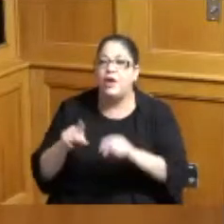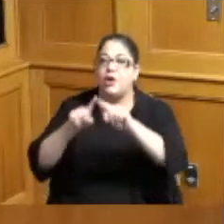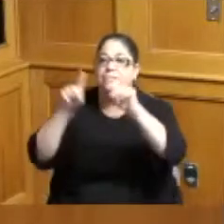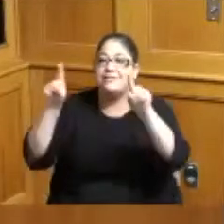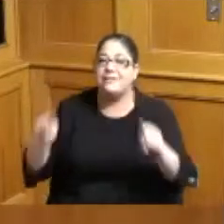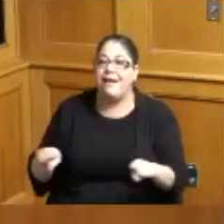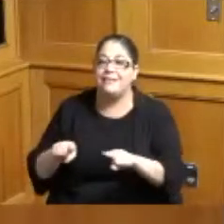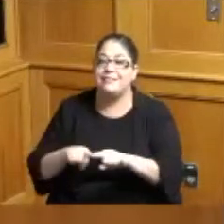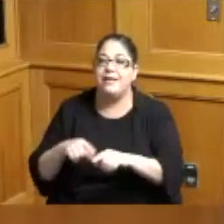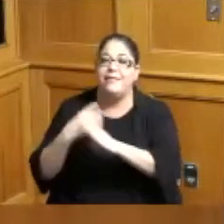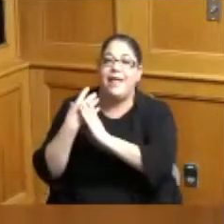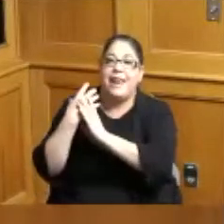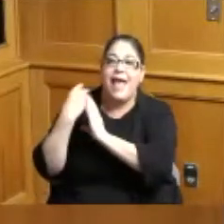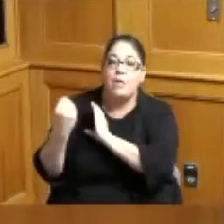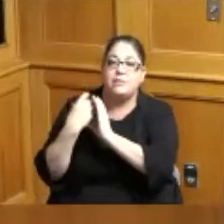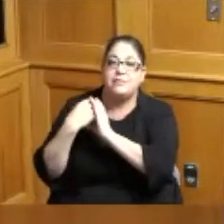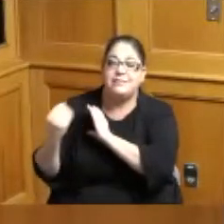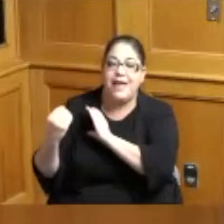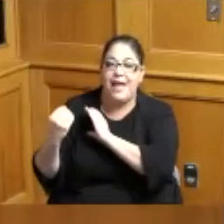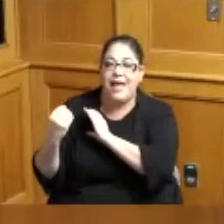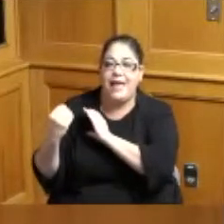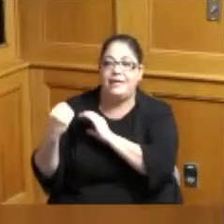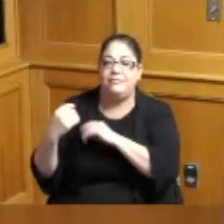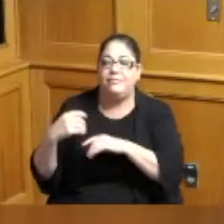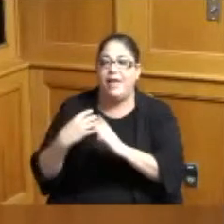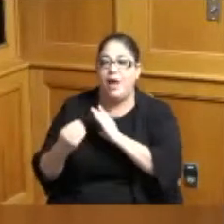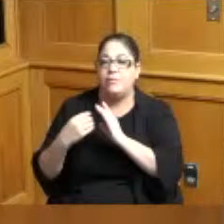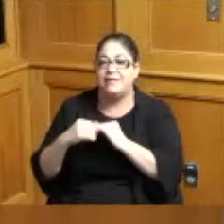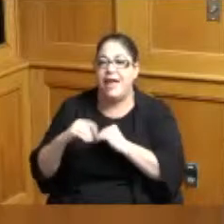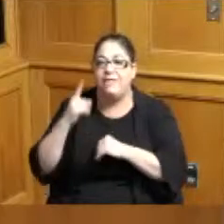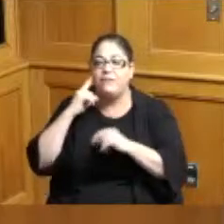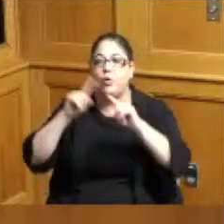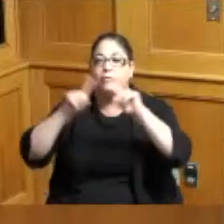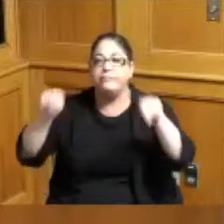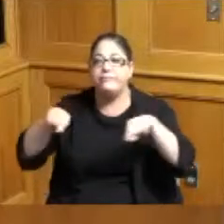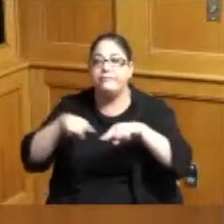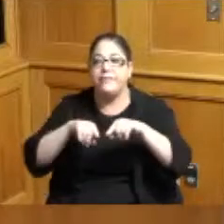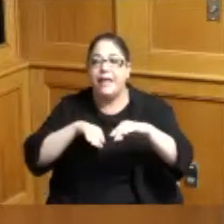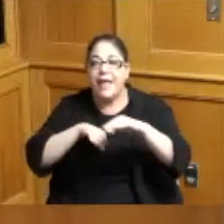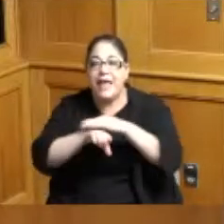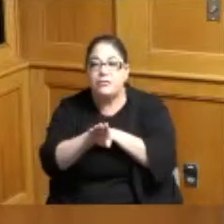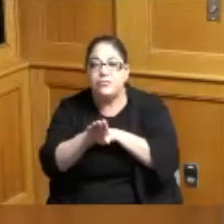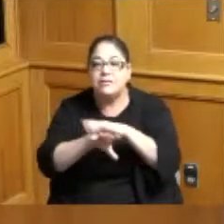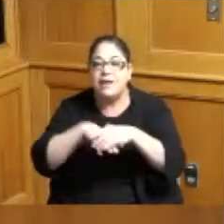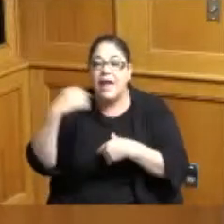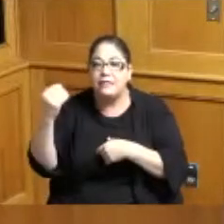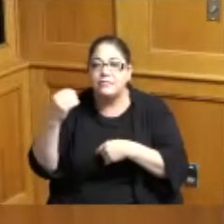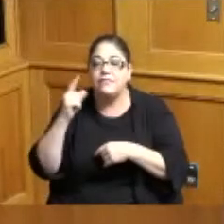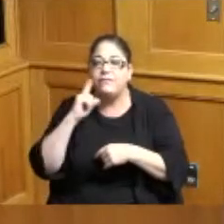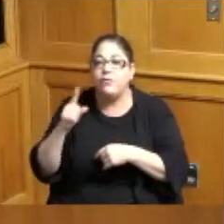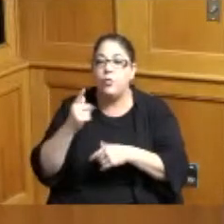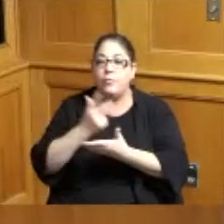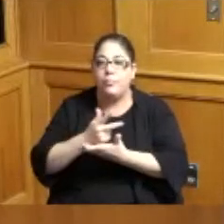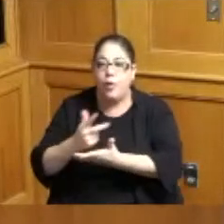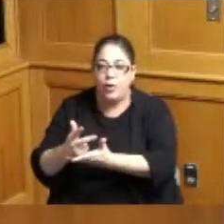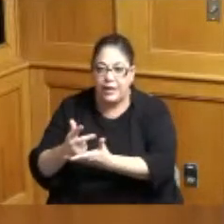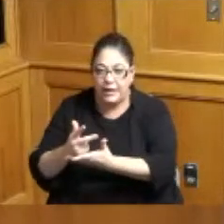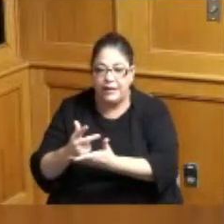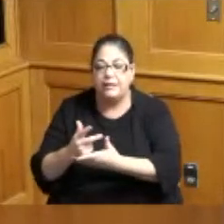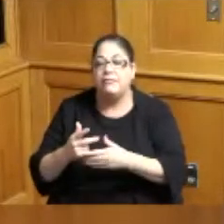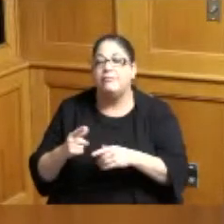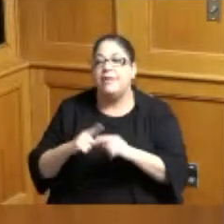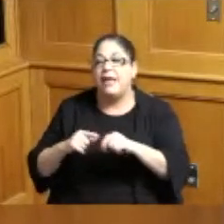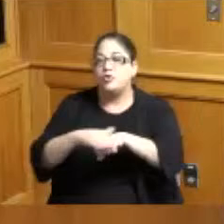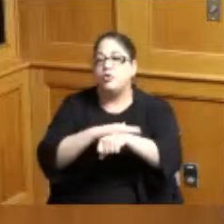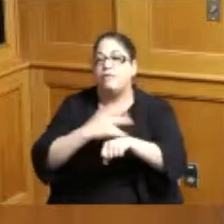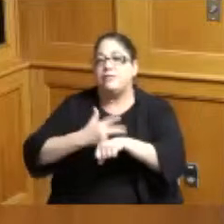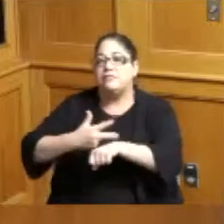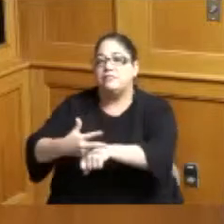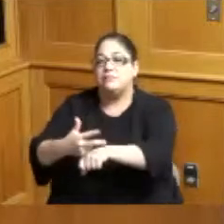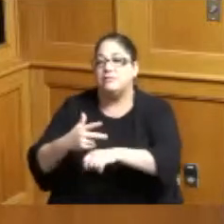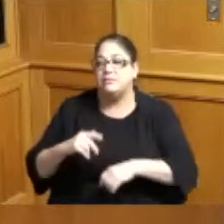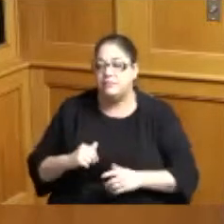outside of the entrances and exits to parking assets garages and surface Lots it's not all of